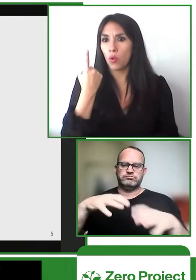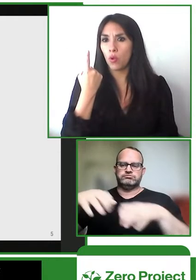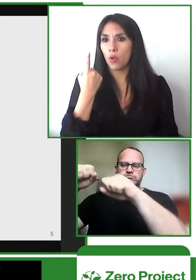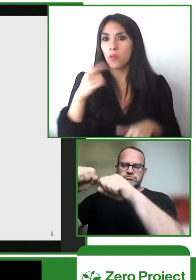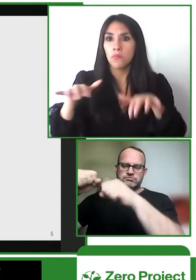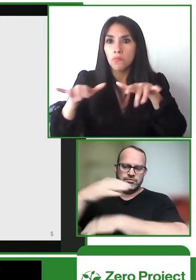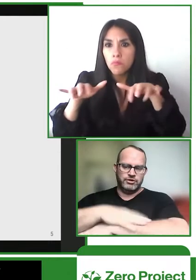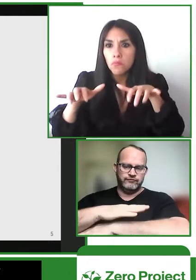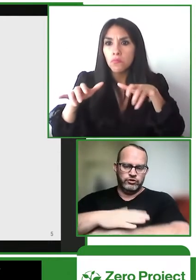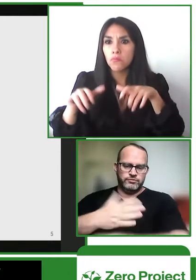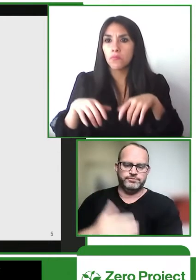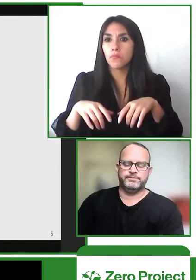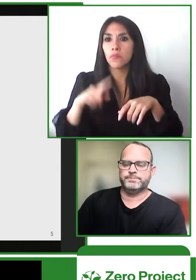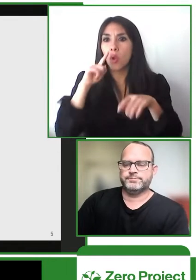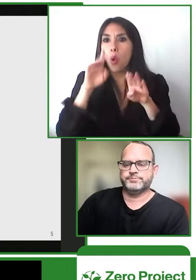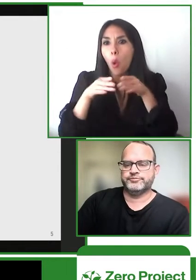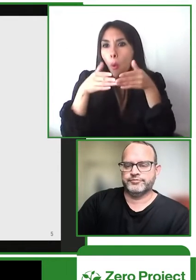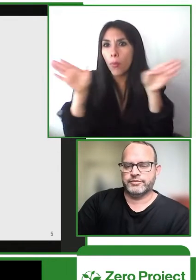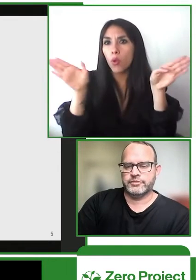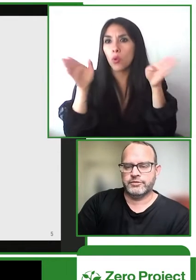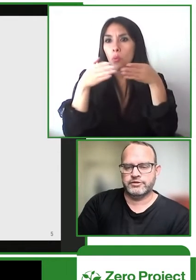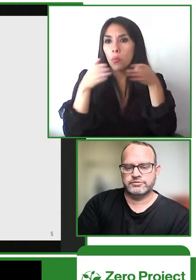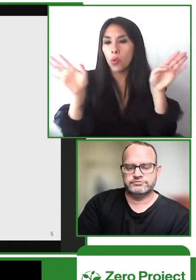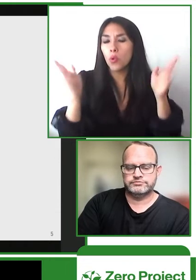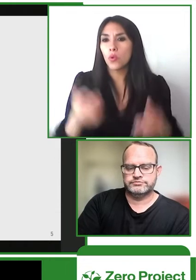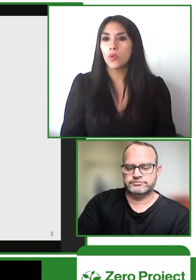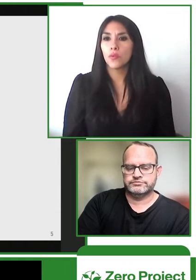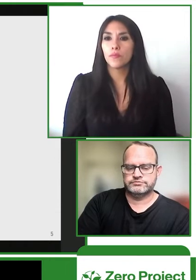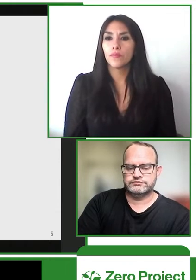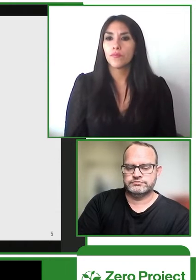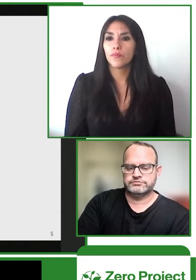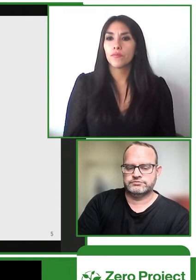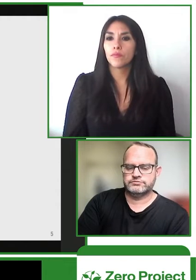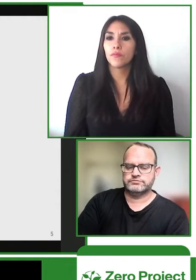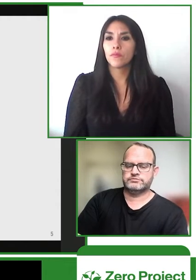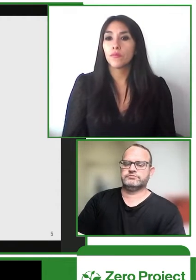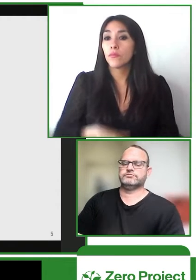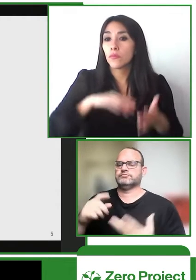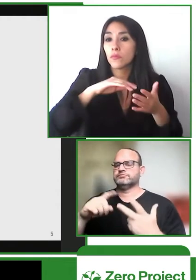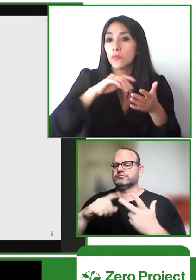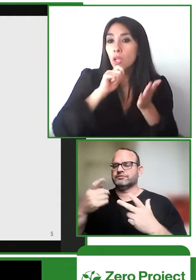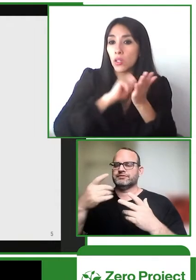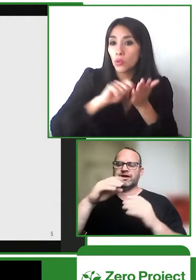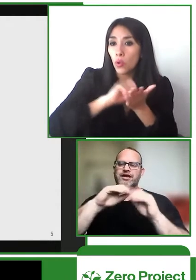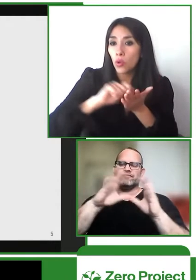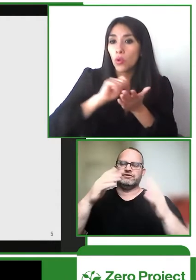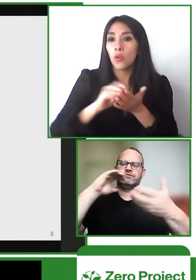who is using this in any country can feel free to make edits and create new content